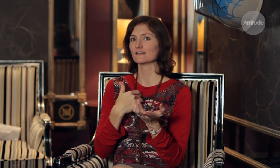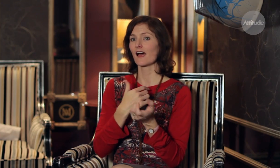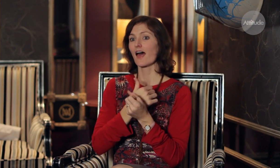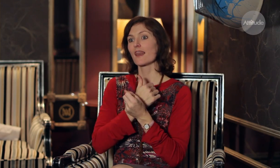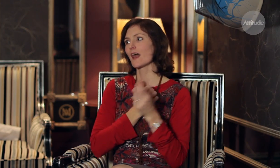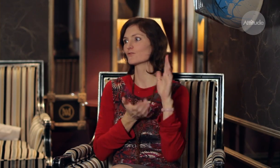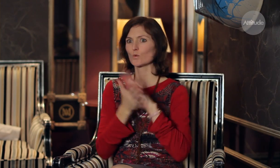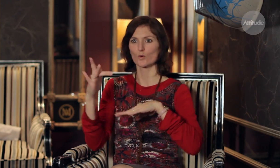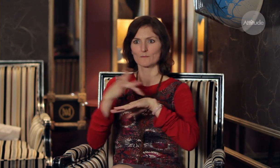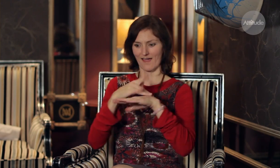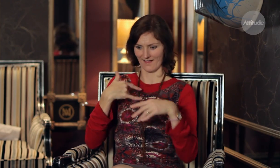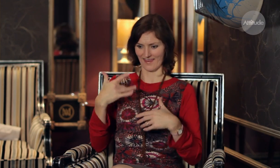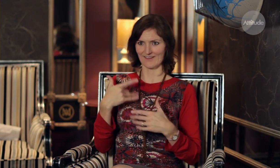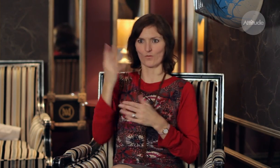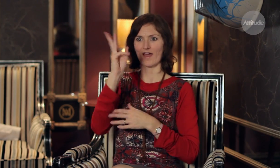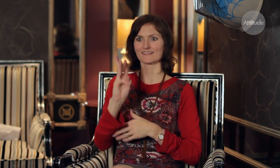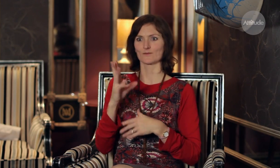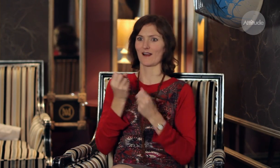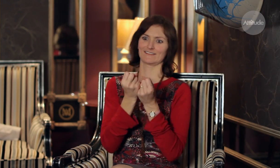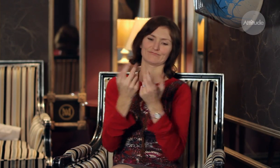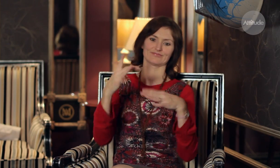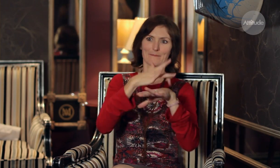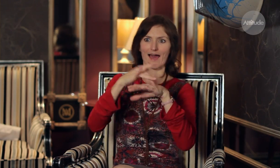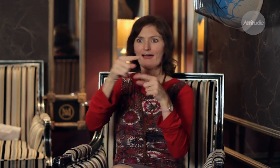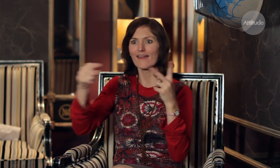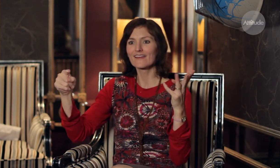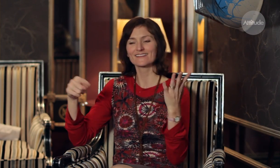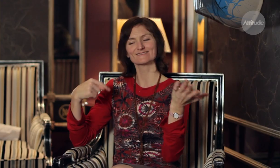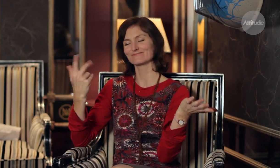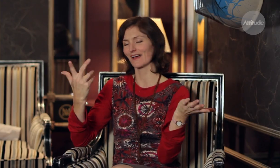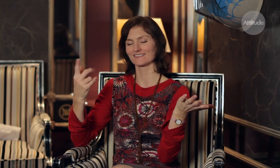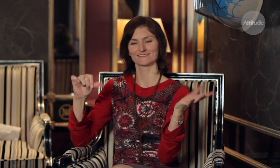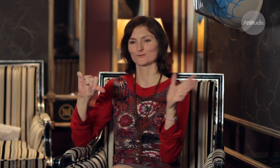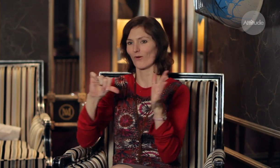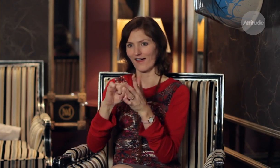And of course living in Wellington I’m surrounded by theatre performances that I would like